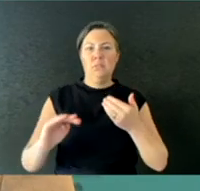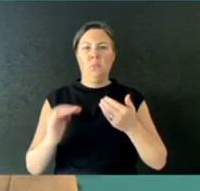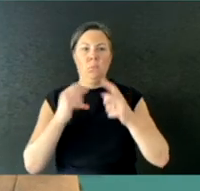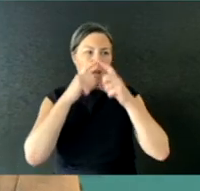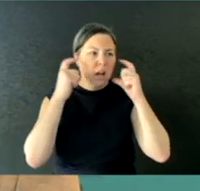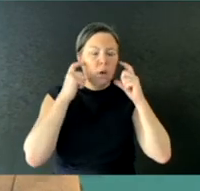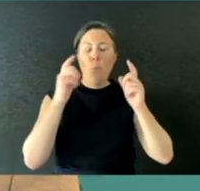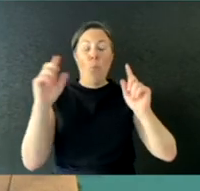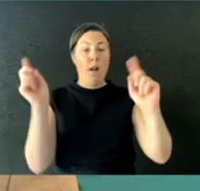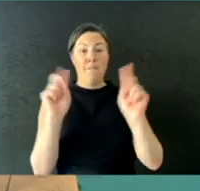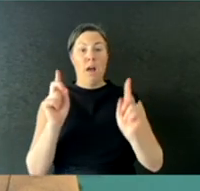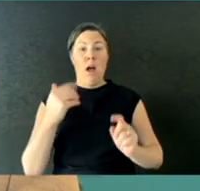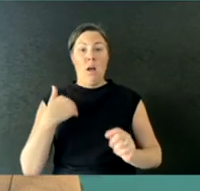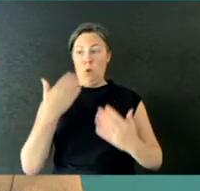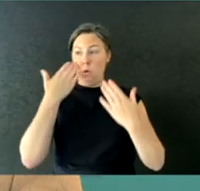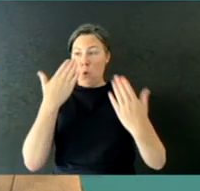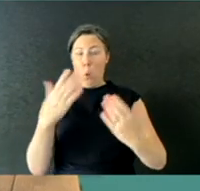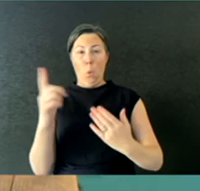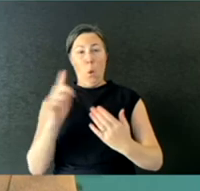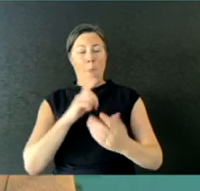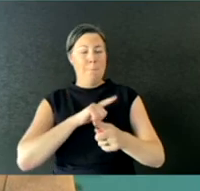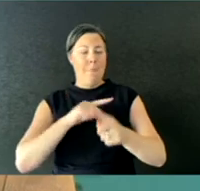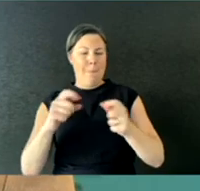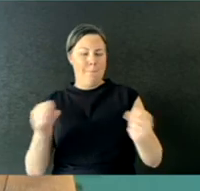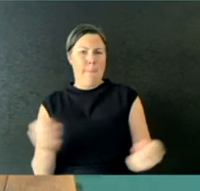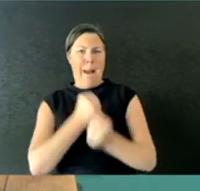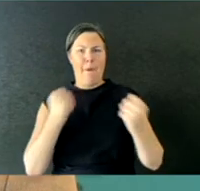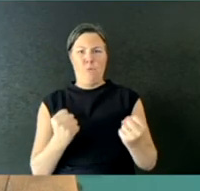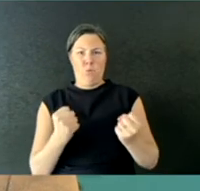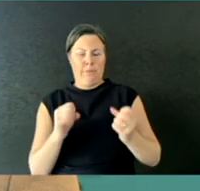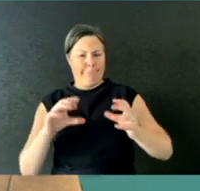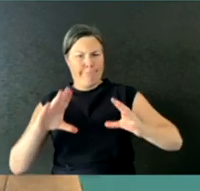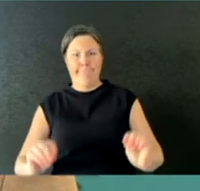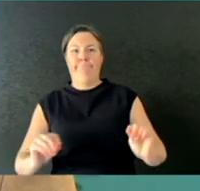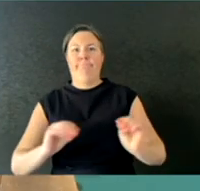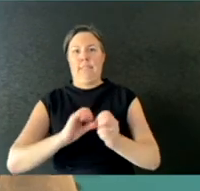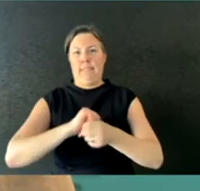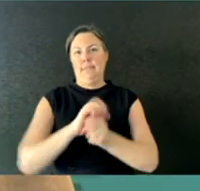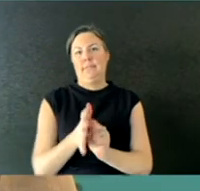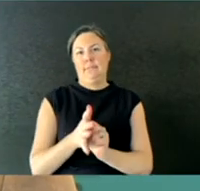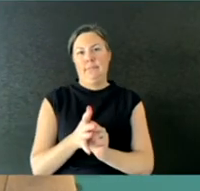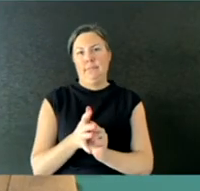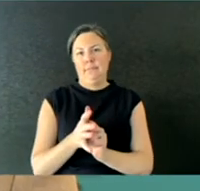It's very difficult to unpack the effect of mandatory mask use, although undoubtedly there was an effect.